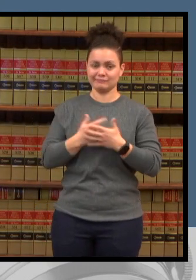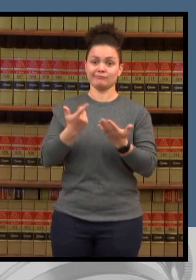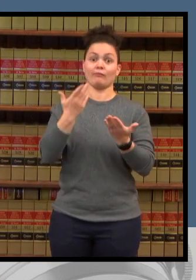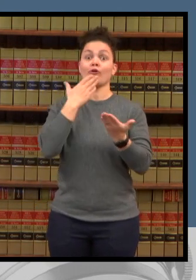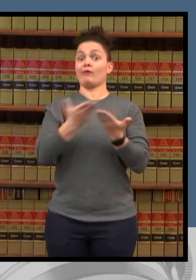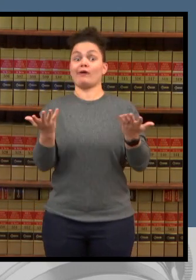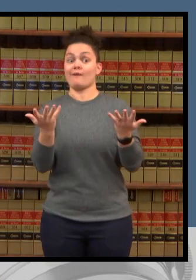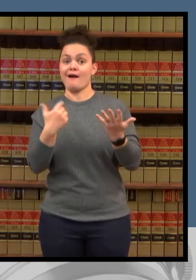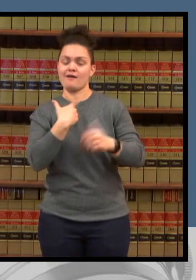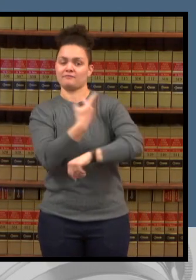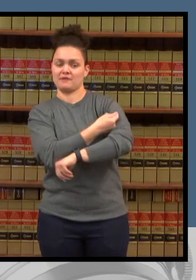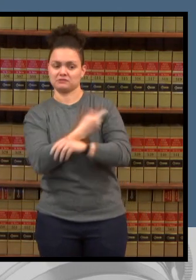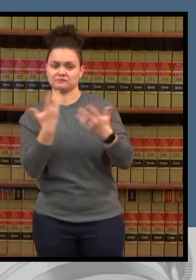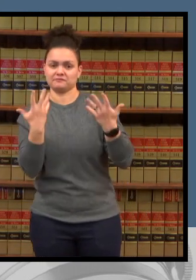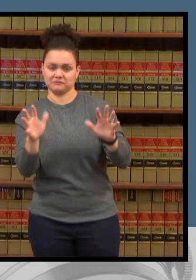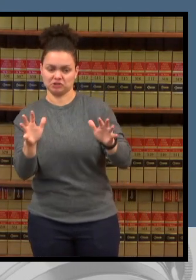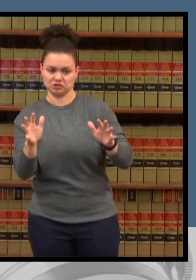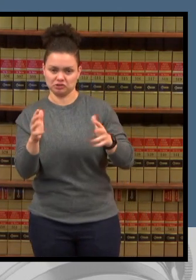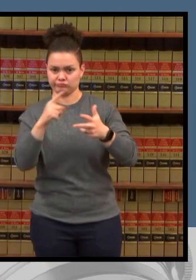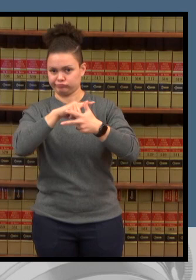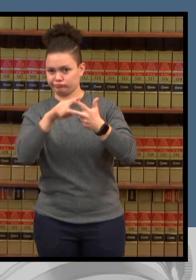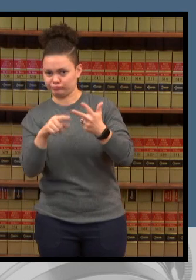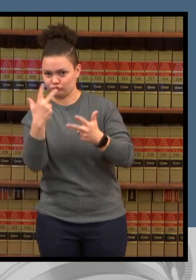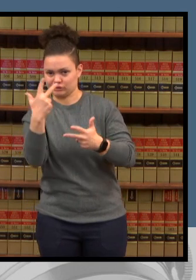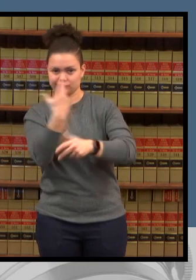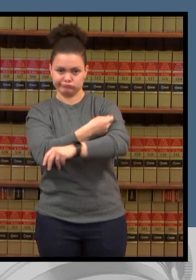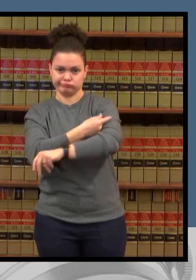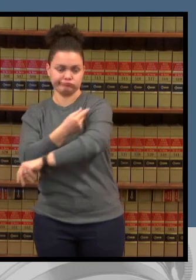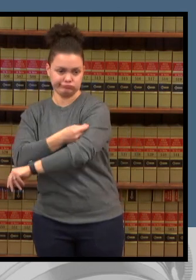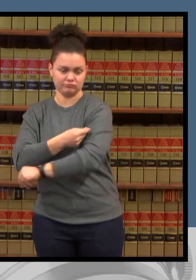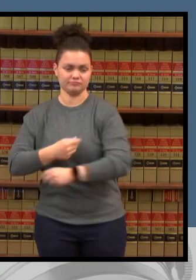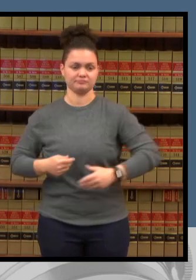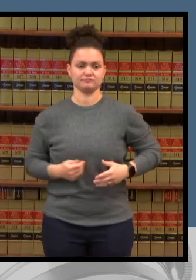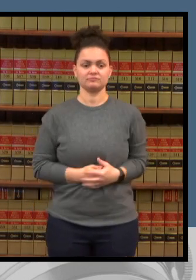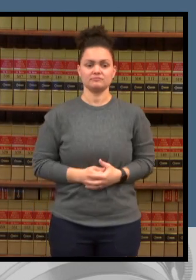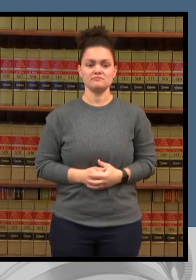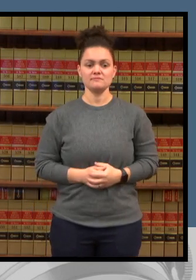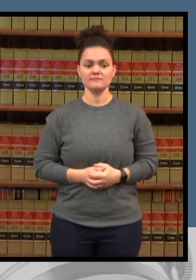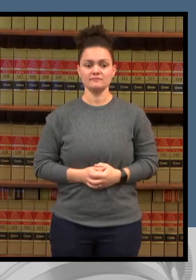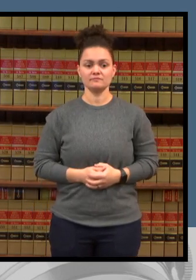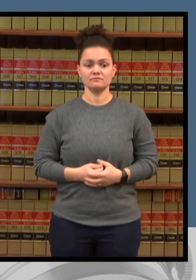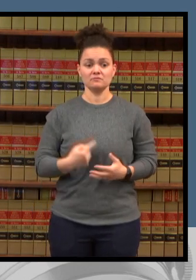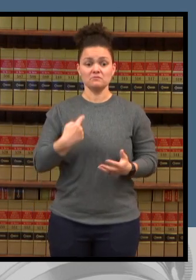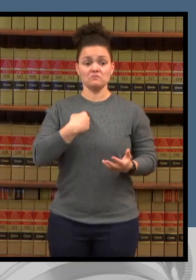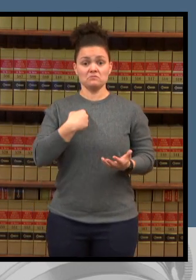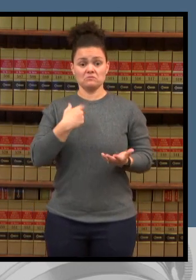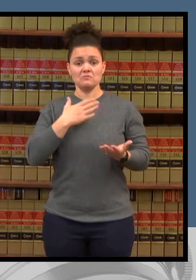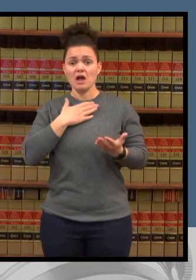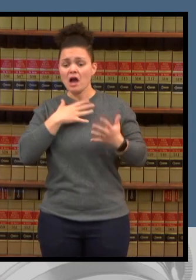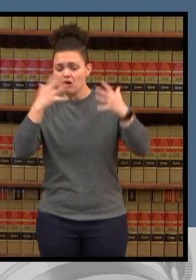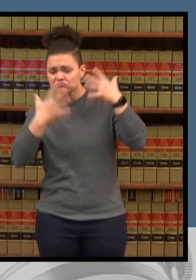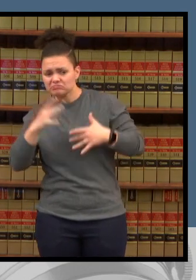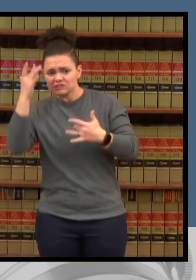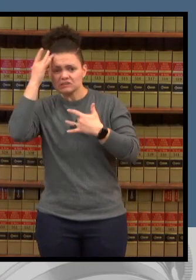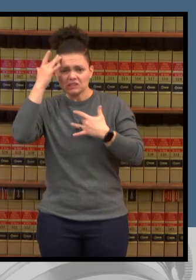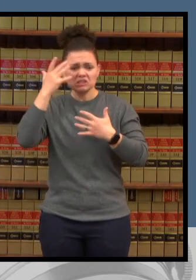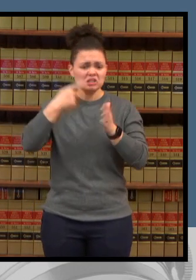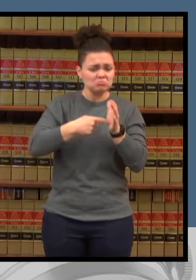vaccine and as a result and i truly believed this my symptoms were mild cold like symptoms and they